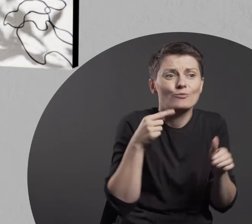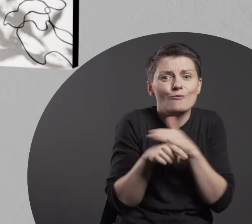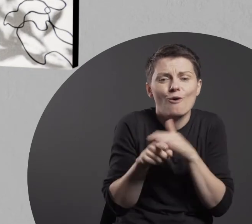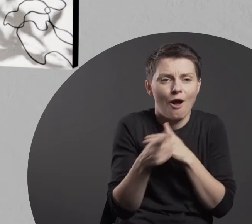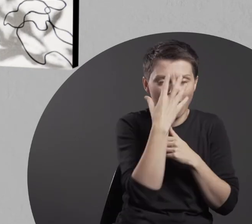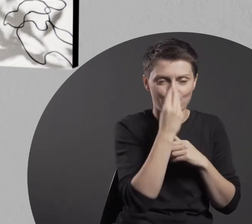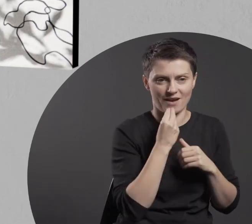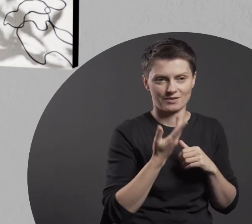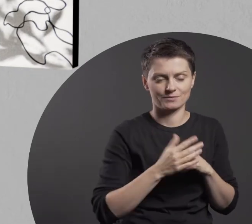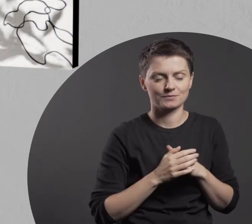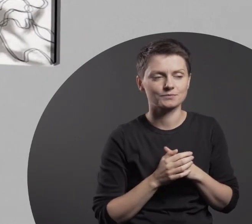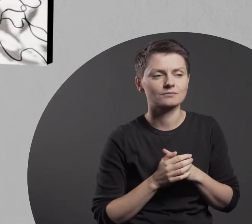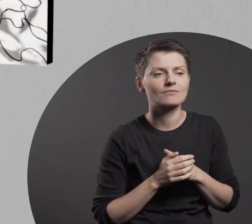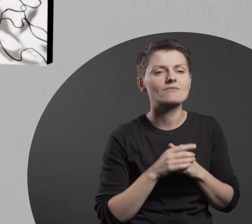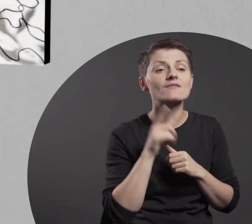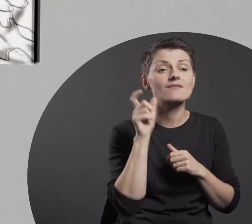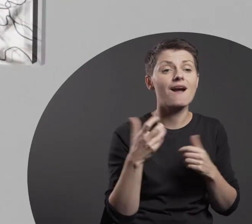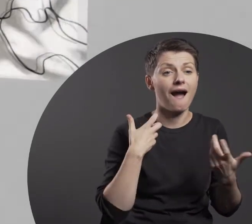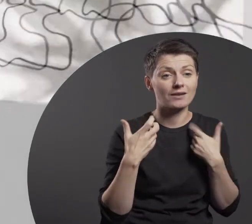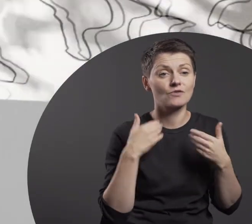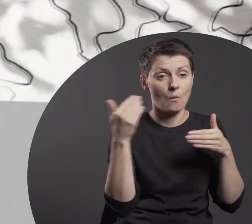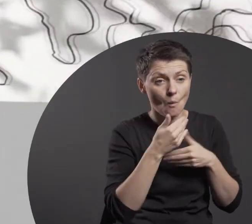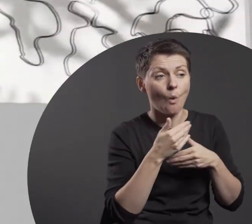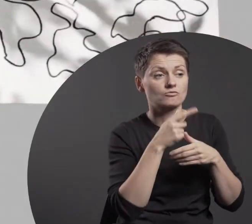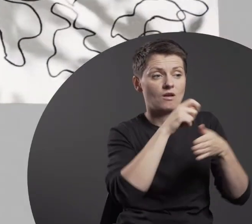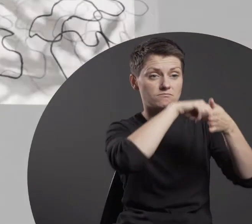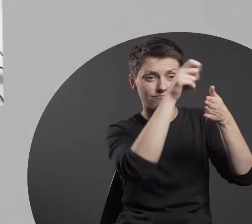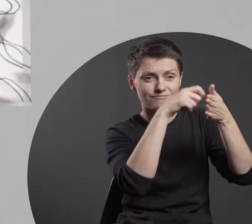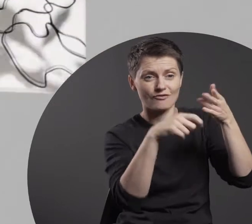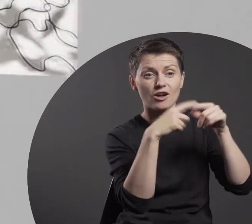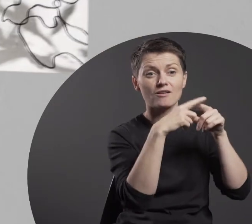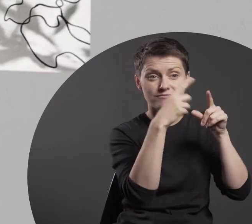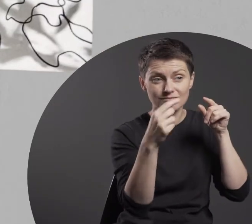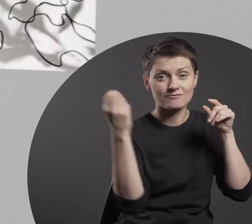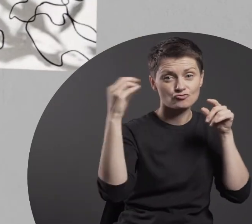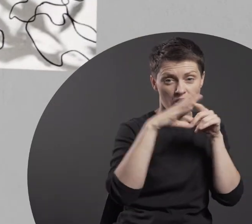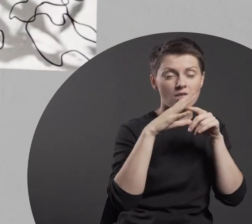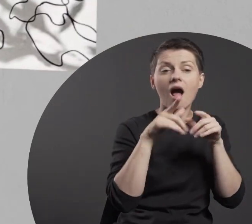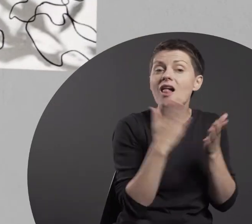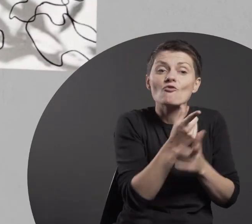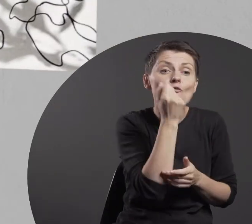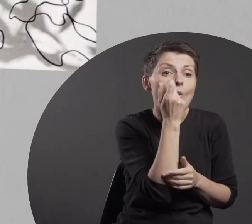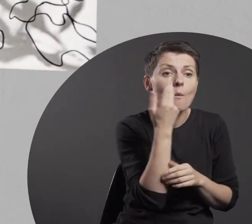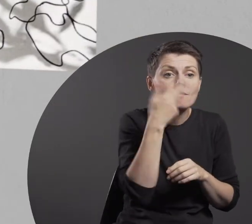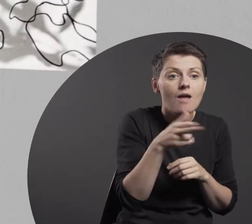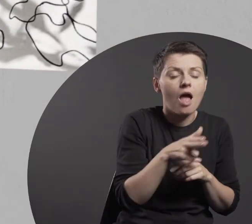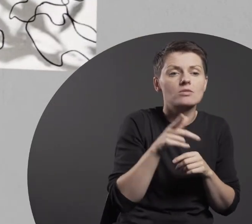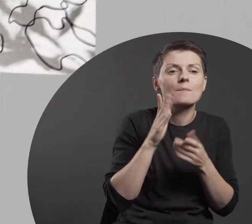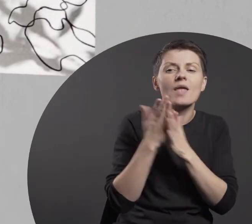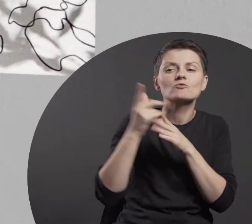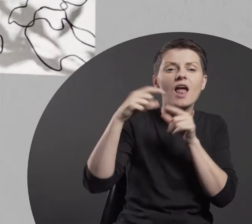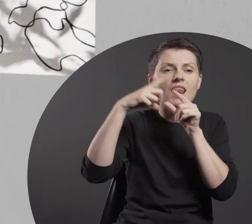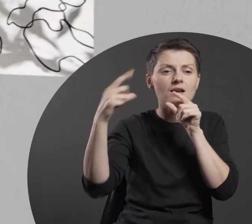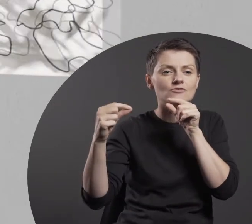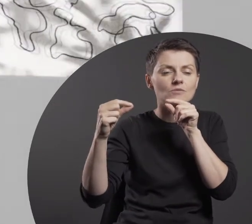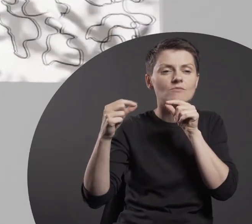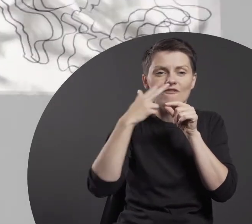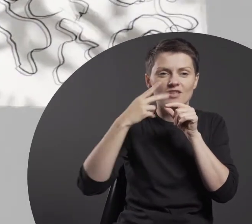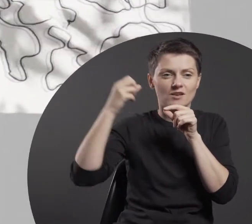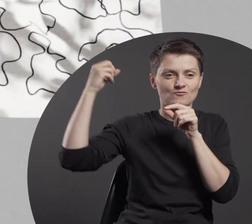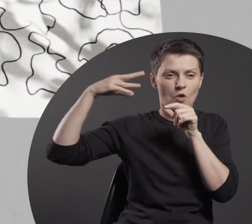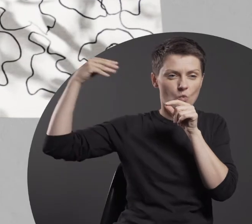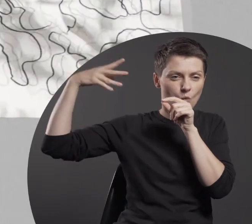The artist is capable of encircling the shadow only when the sunlight passes between the tree leaves.